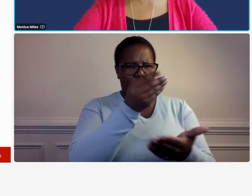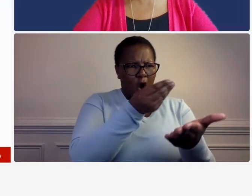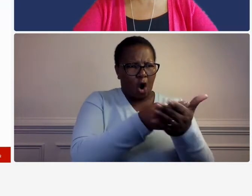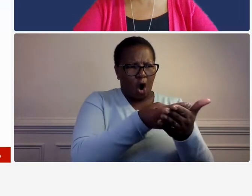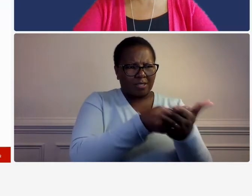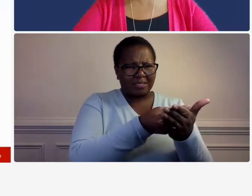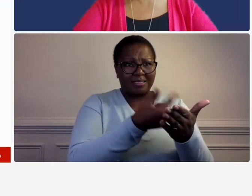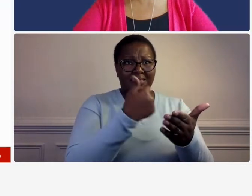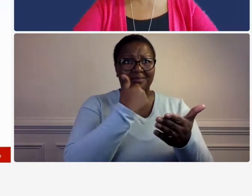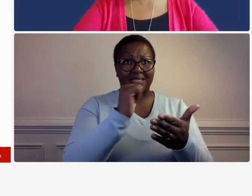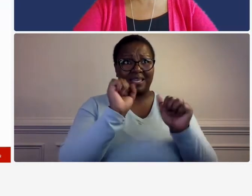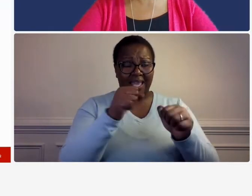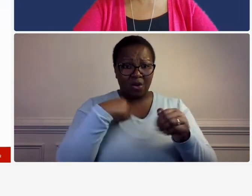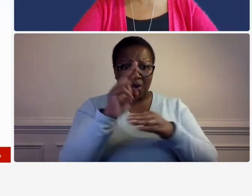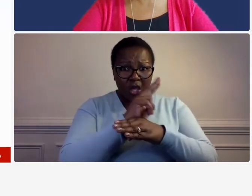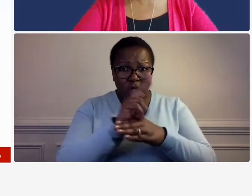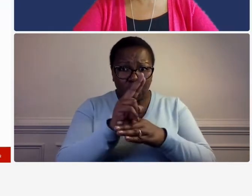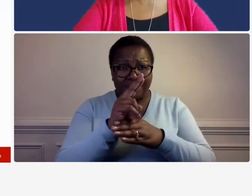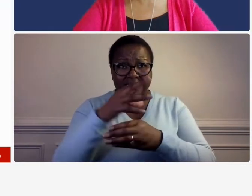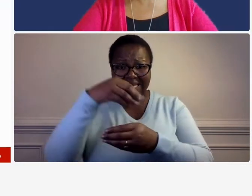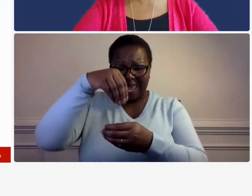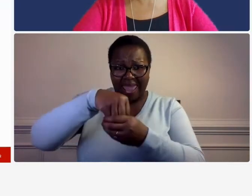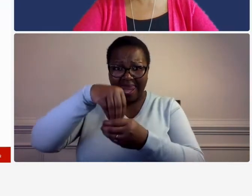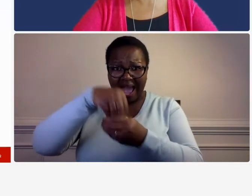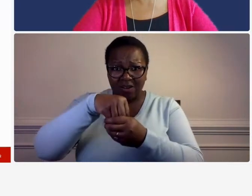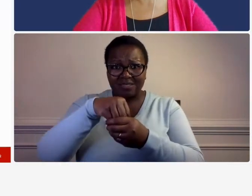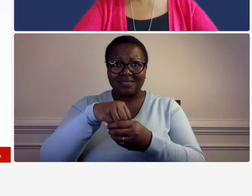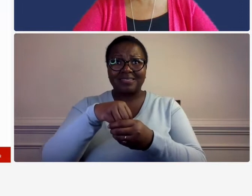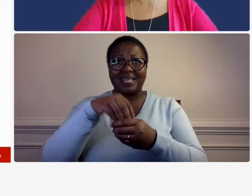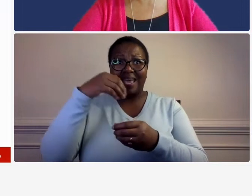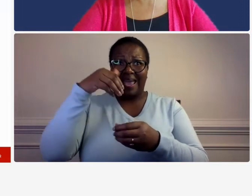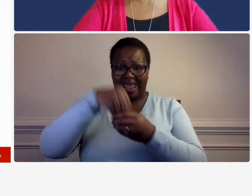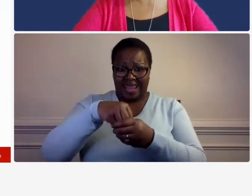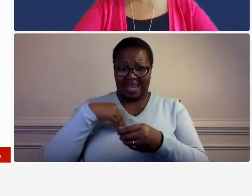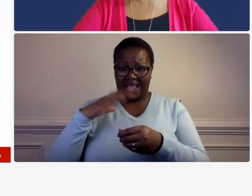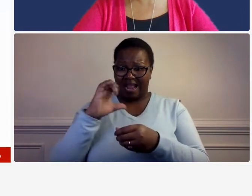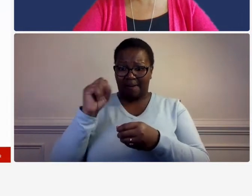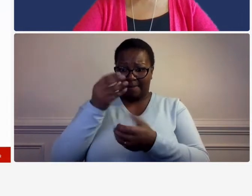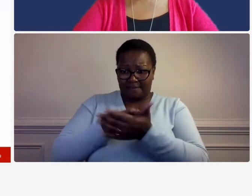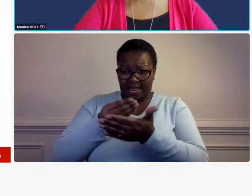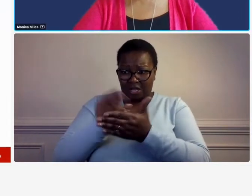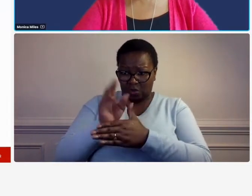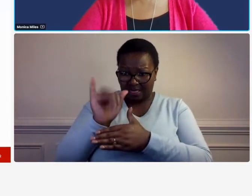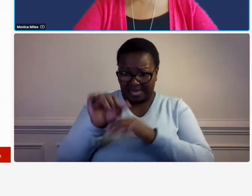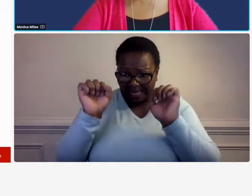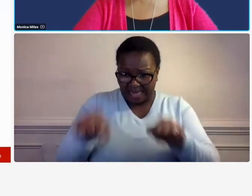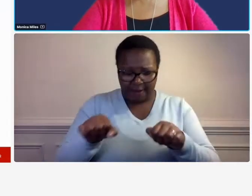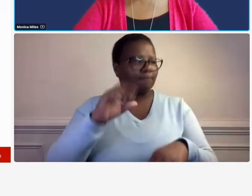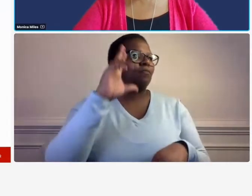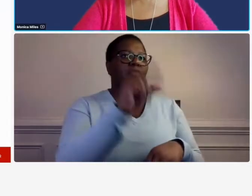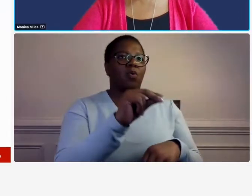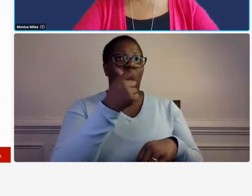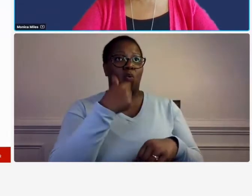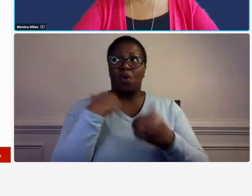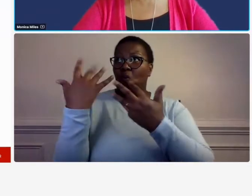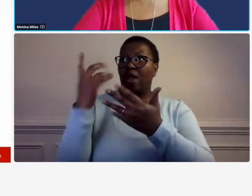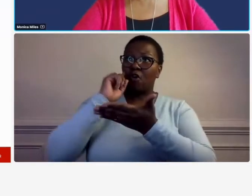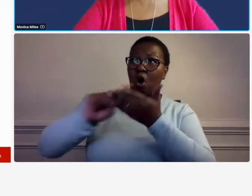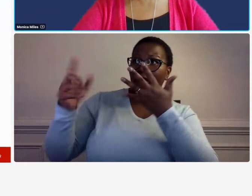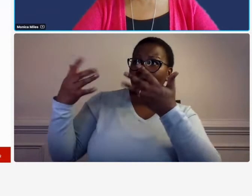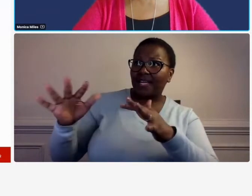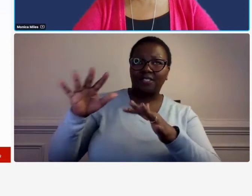indirect cost rate while waiting for the audit to finish no no you cannot so um if you have so